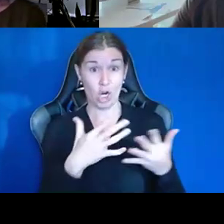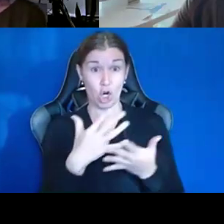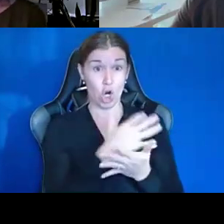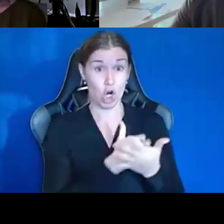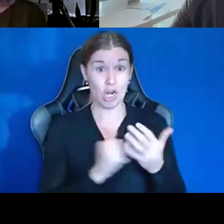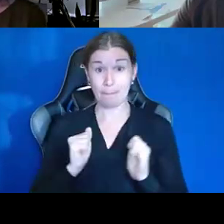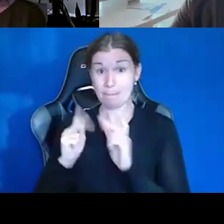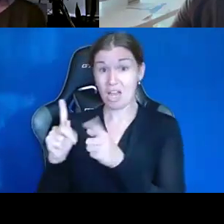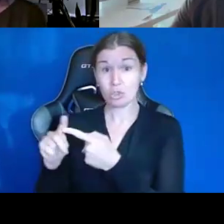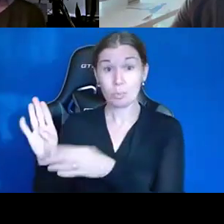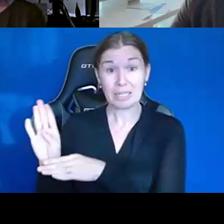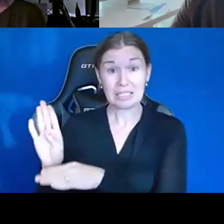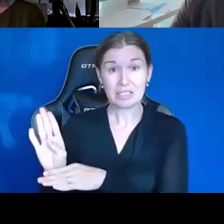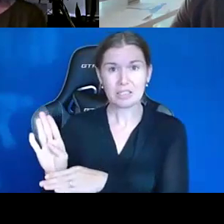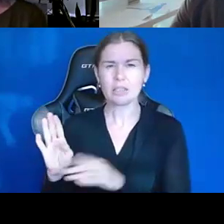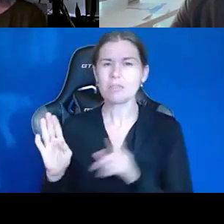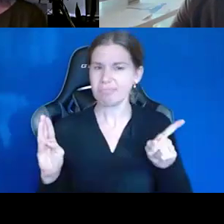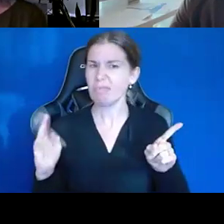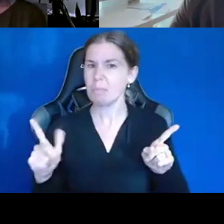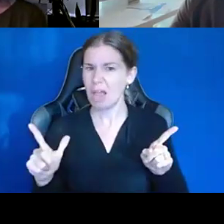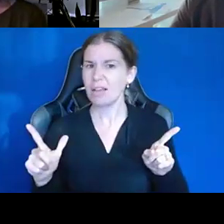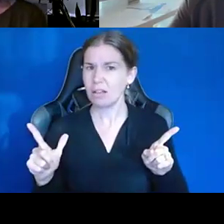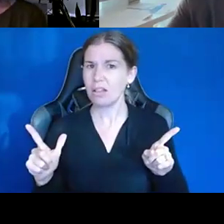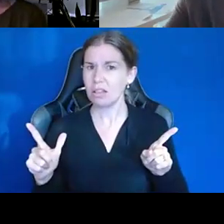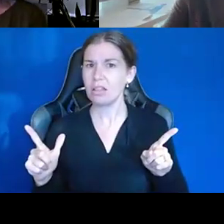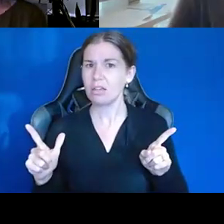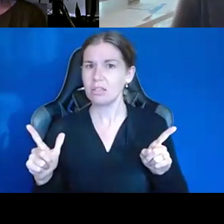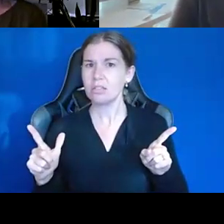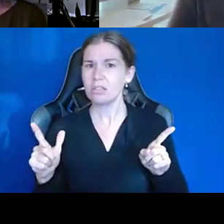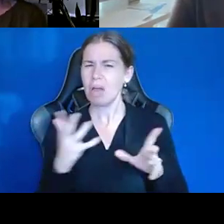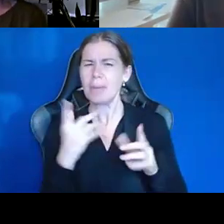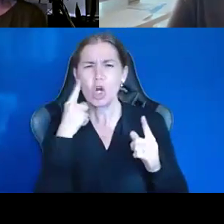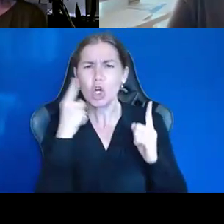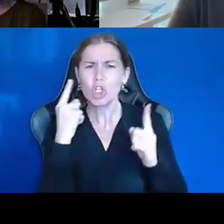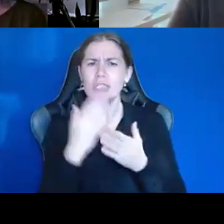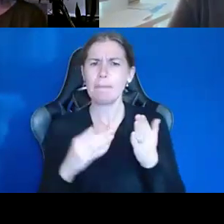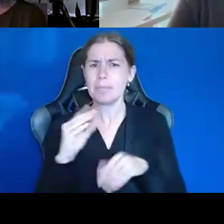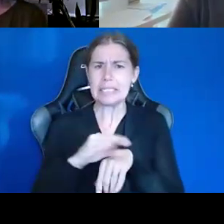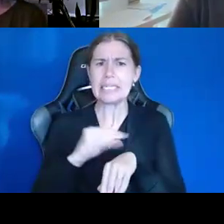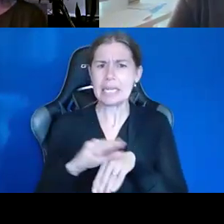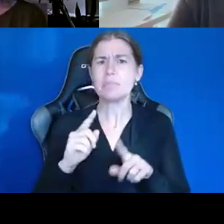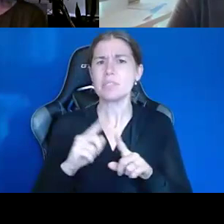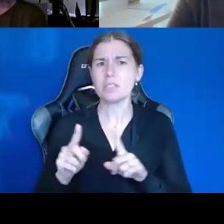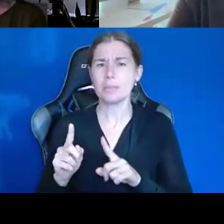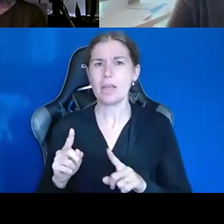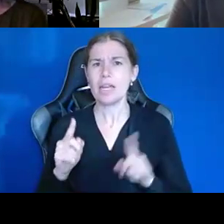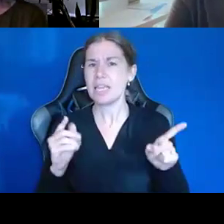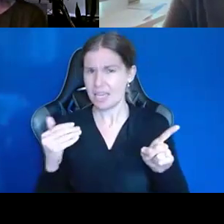business, Michael has kept tips and things like that, but he has his SSI, and that's